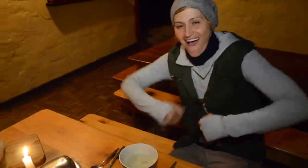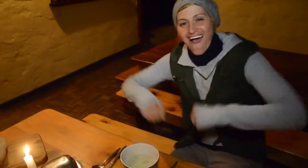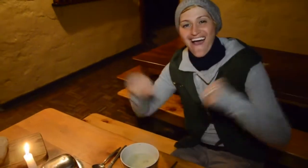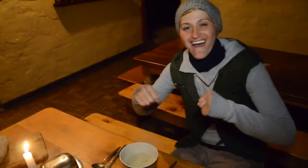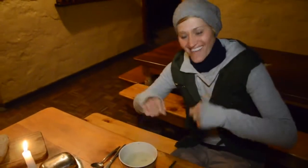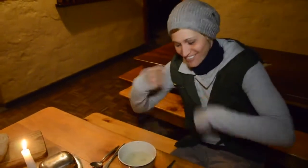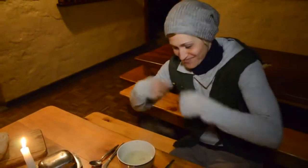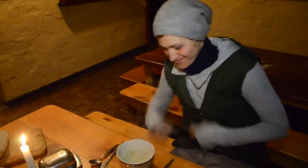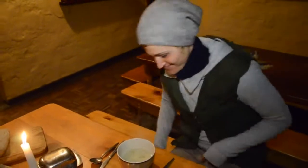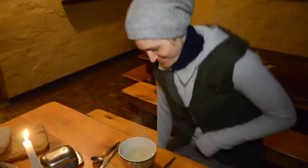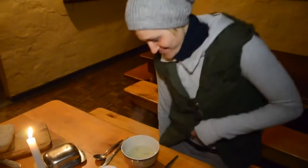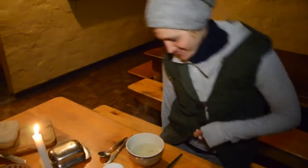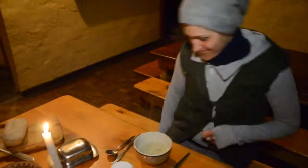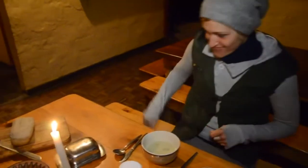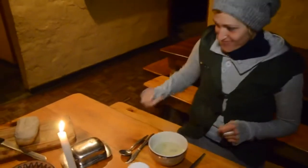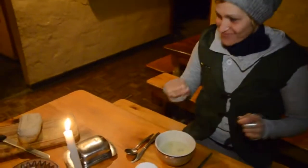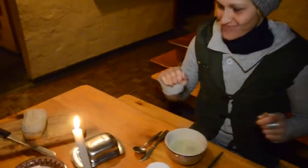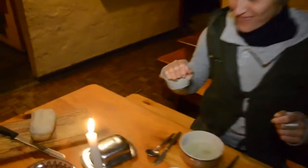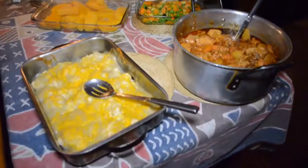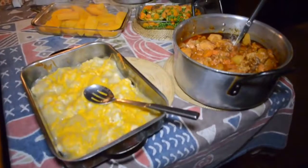Now I am relaxed and can enjoy this meal.